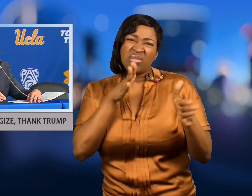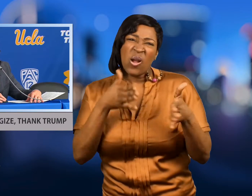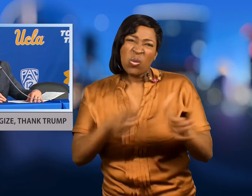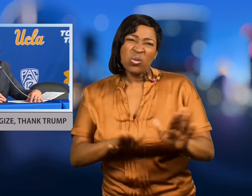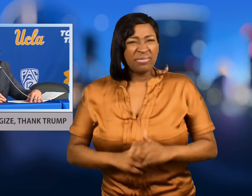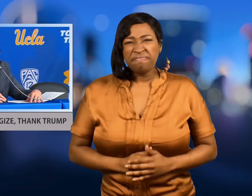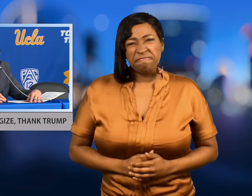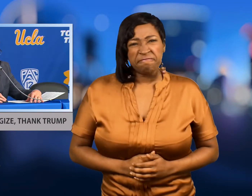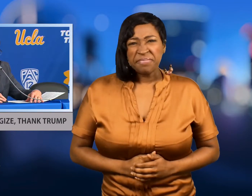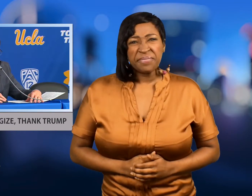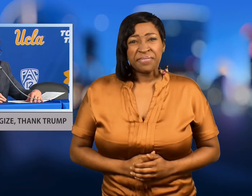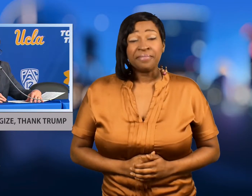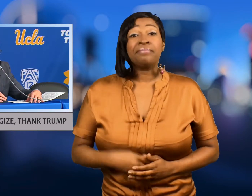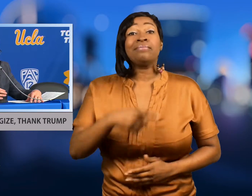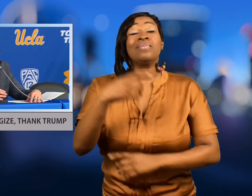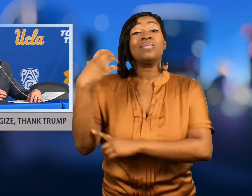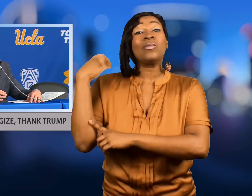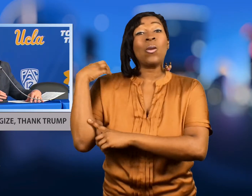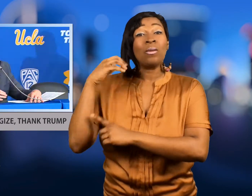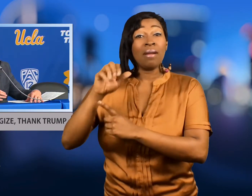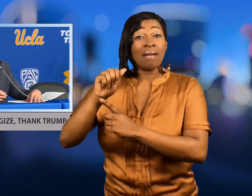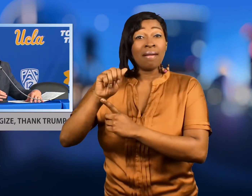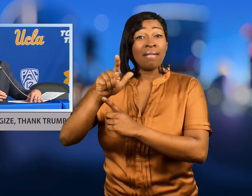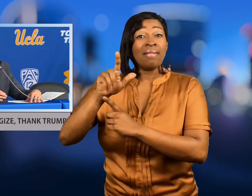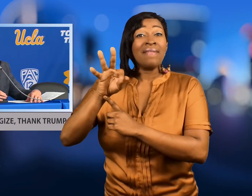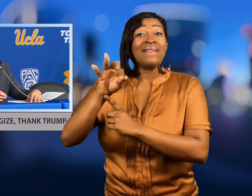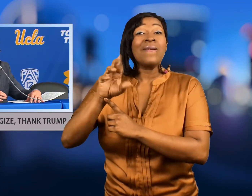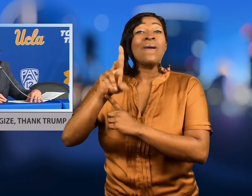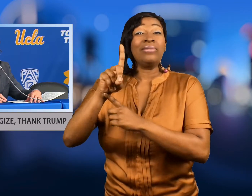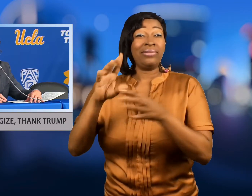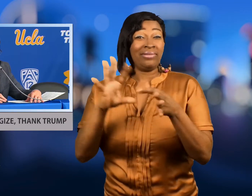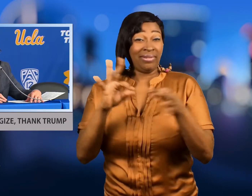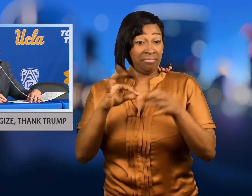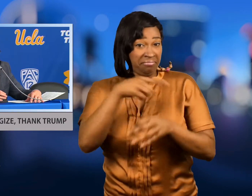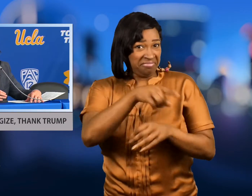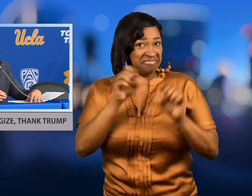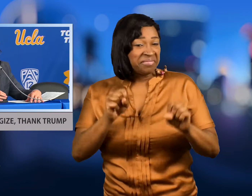Alford said at some point they will be able to